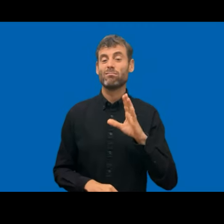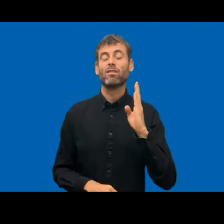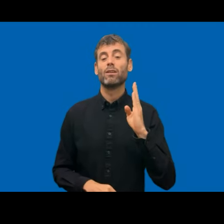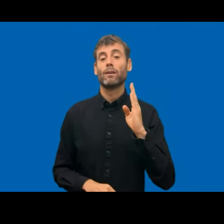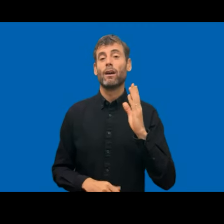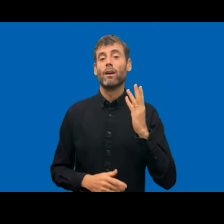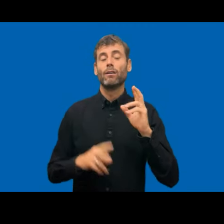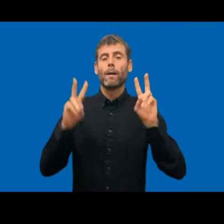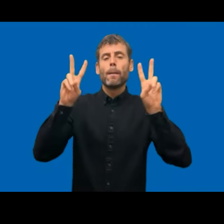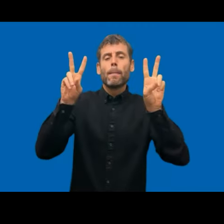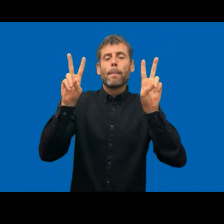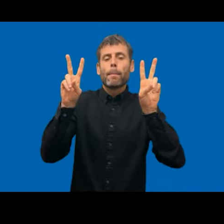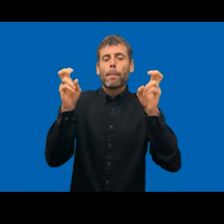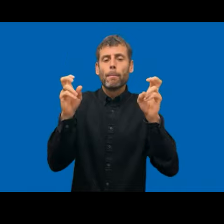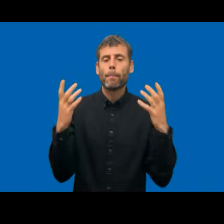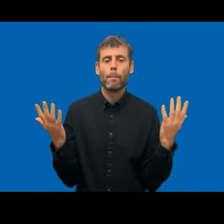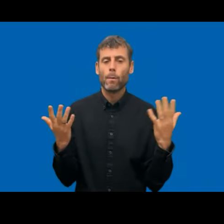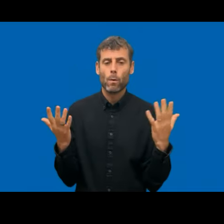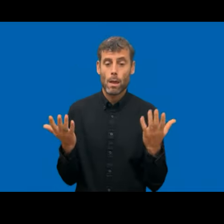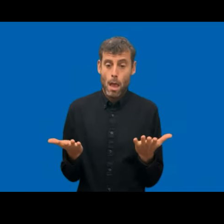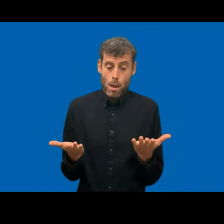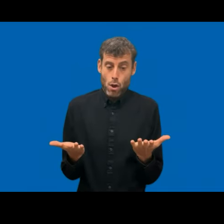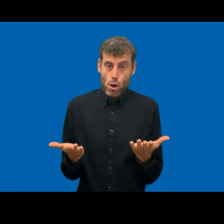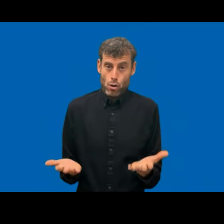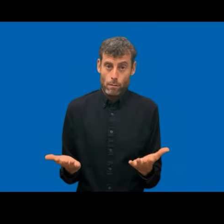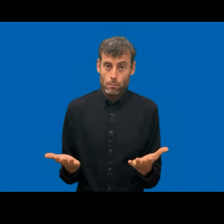about current and upcoming requirements. So then we are looking into the future.